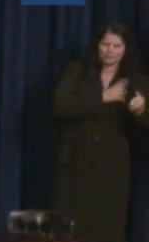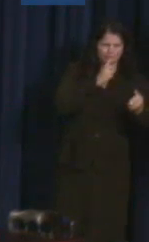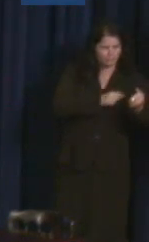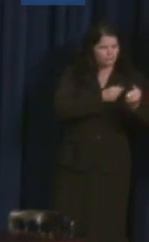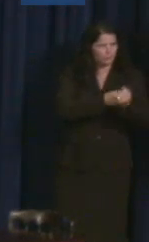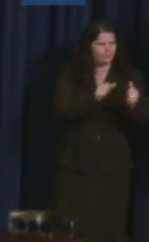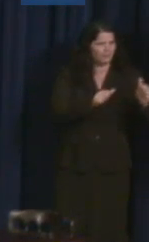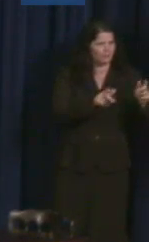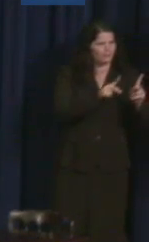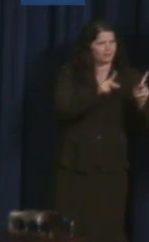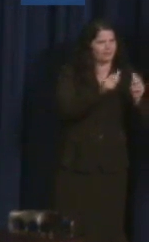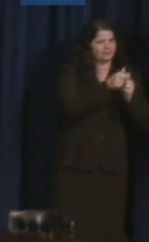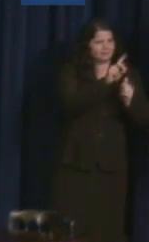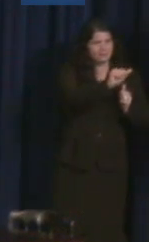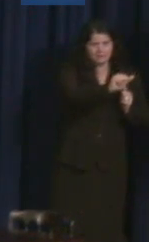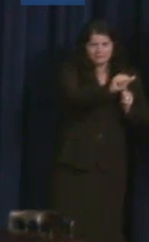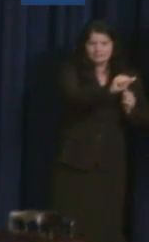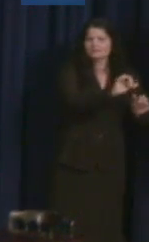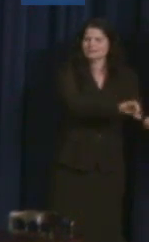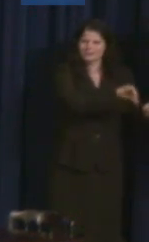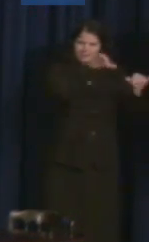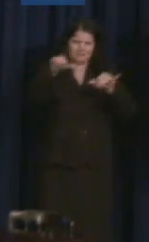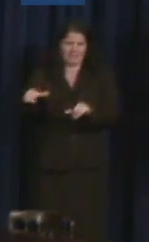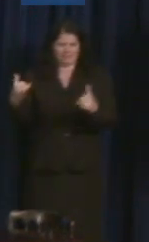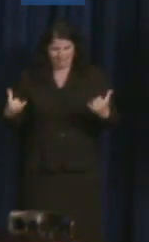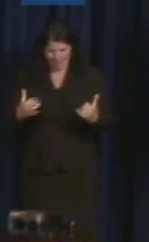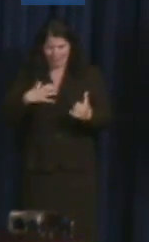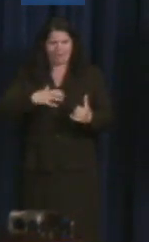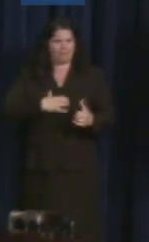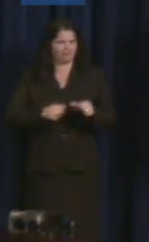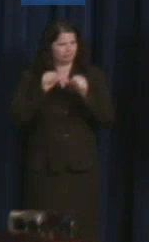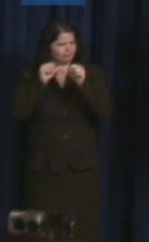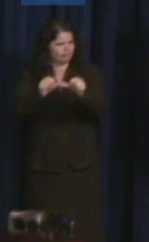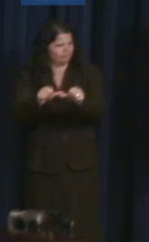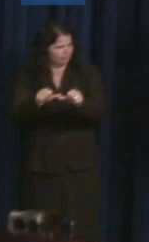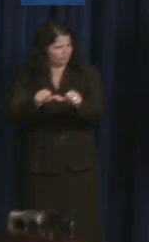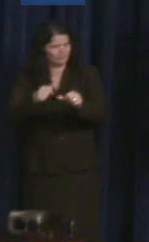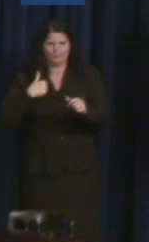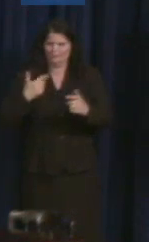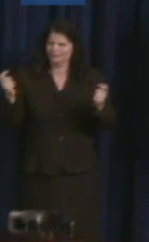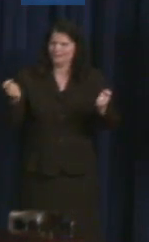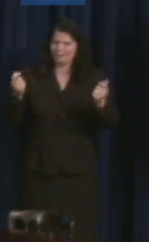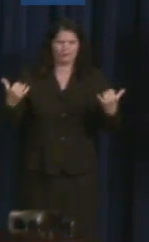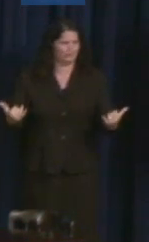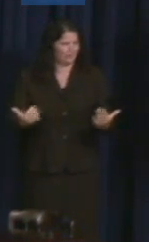barriers that people with disabilities face. That's why we're here today. And that's why we celebrate Champions of Change.